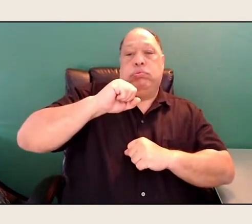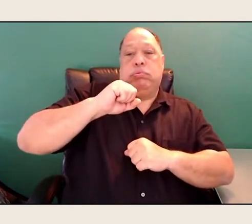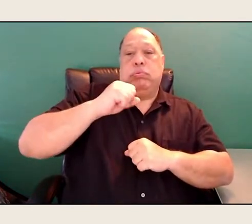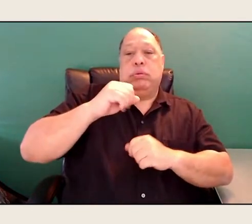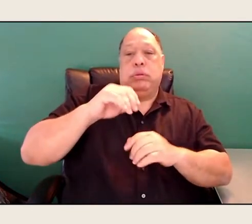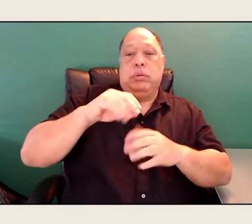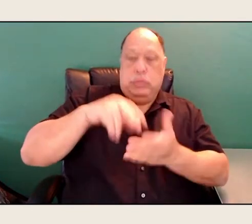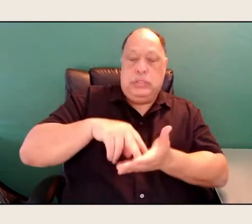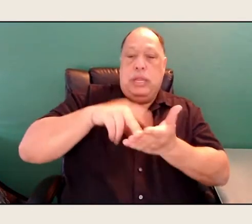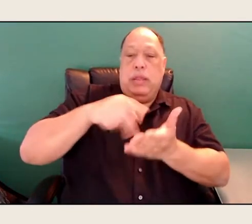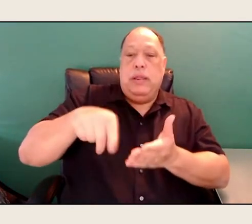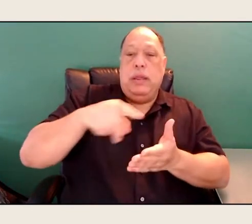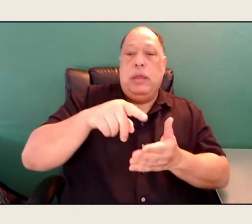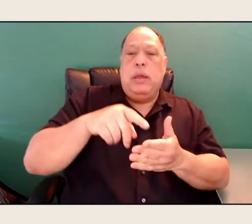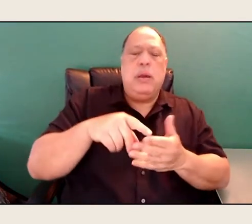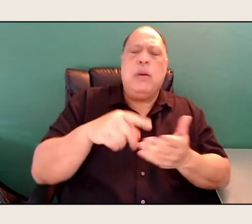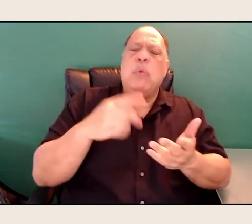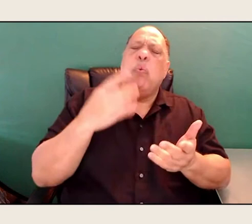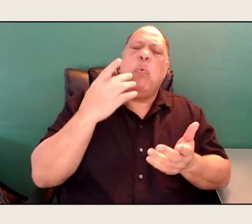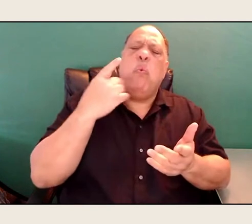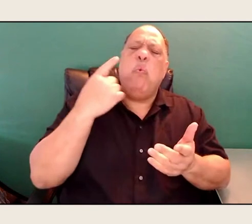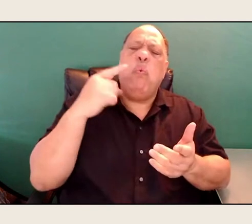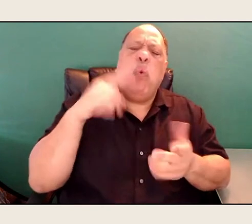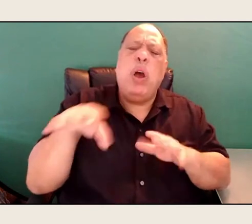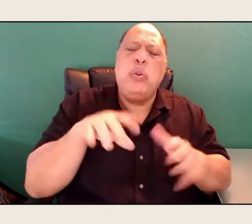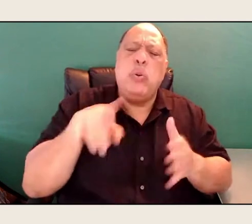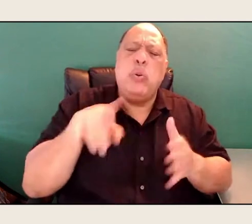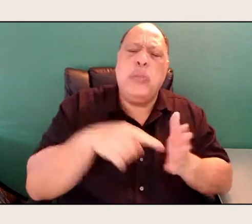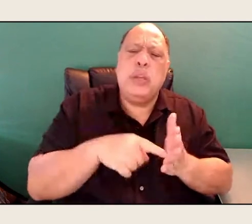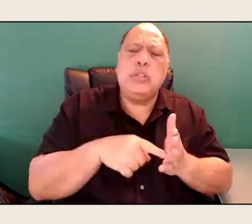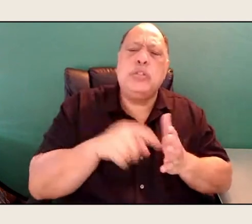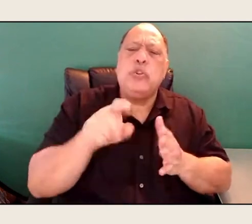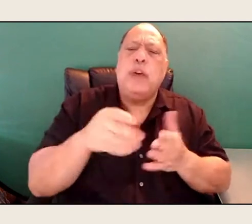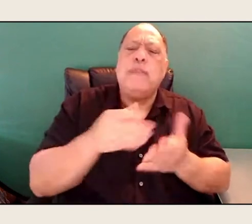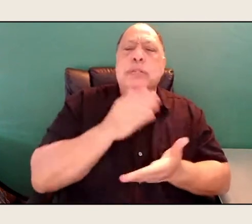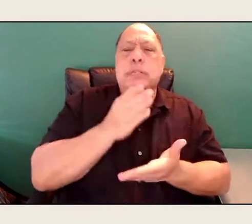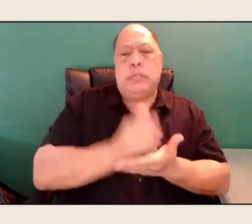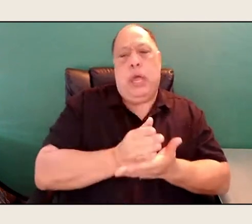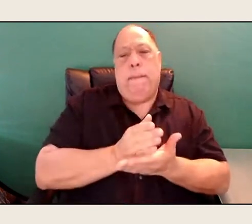Why are you doing this? And that's when you have to stop and question, and why.